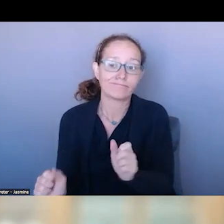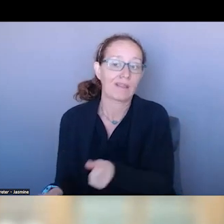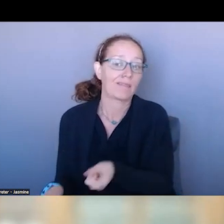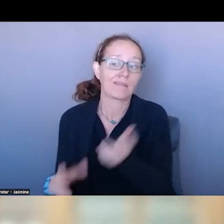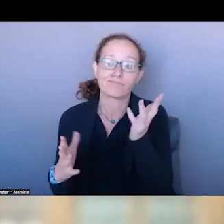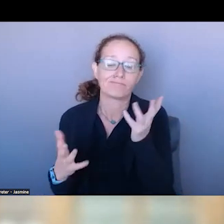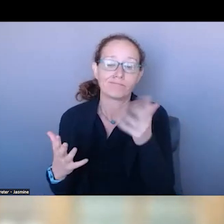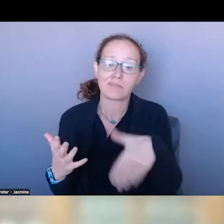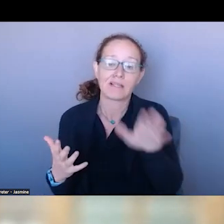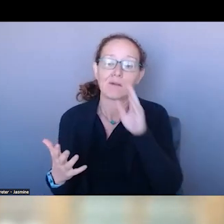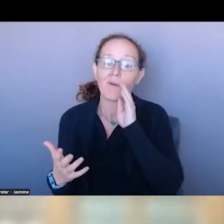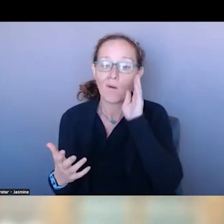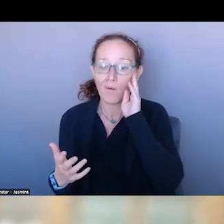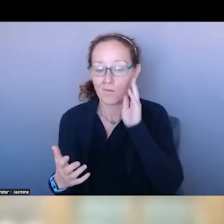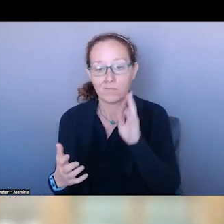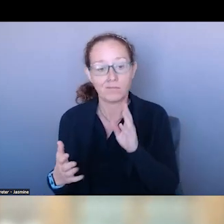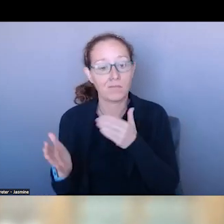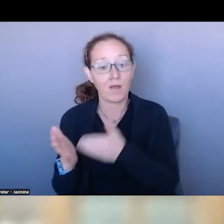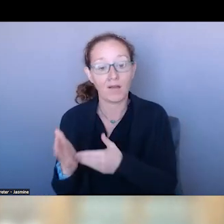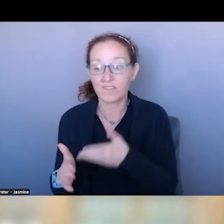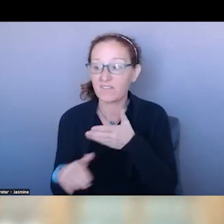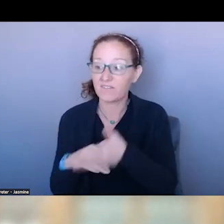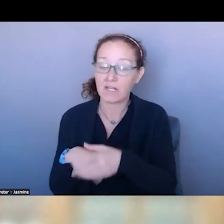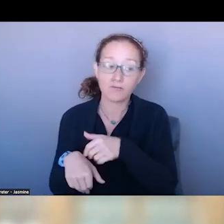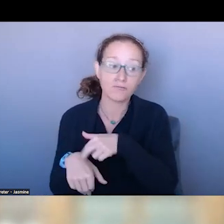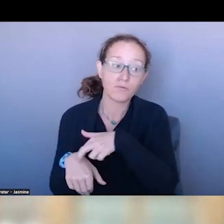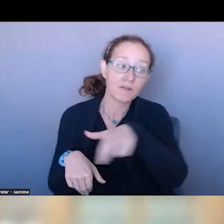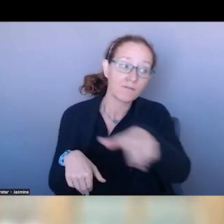THE DOCTOR AND THE EMERGENCY DEPARTMENT REALLY DID NOT KNOW WHAT